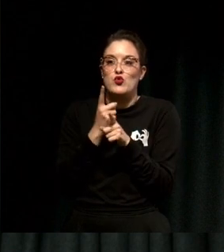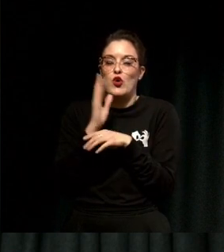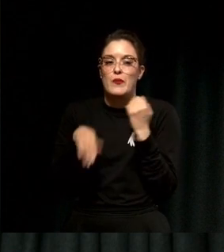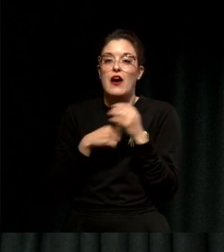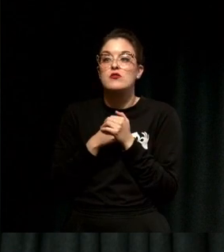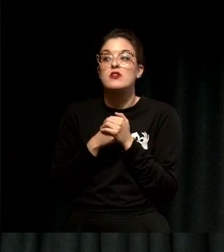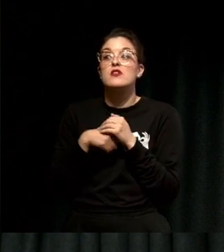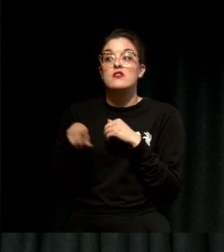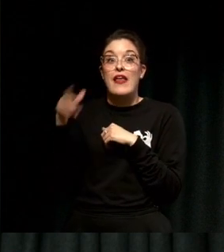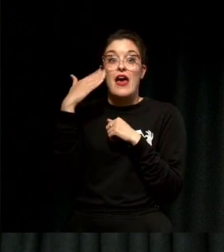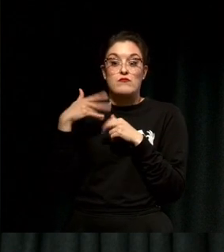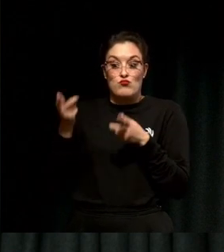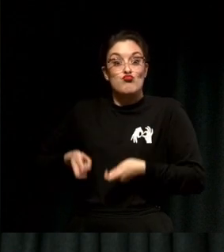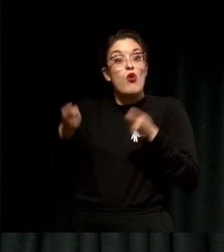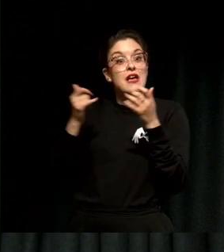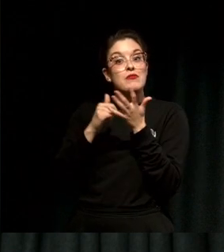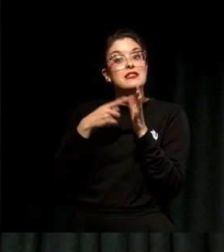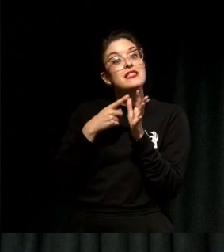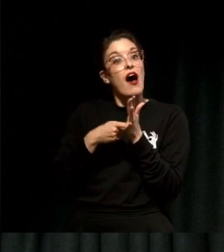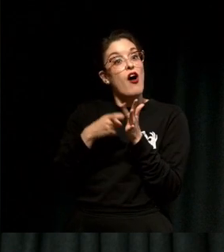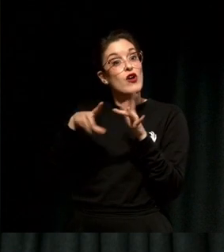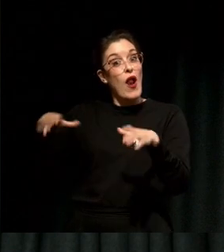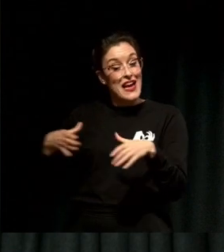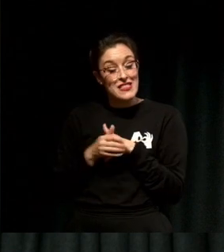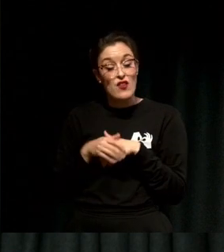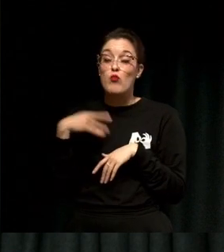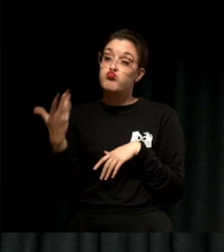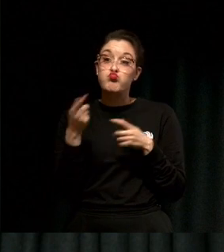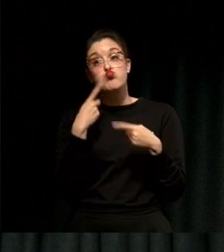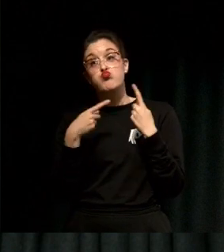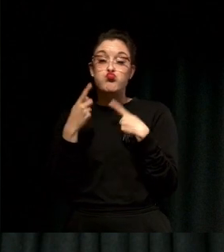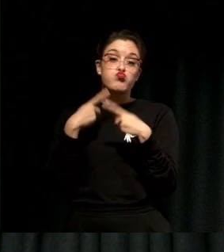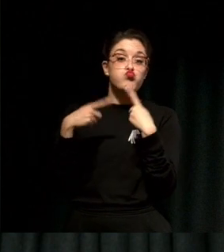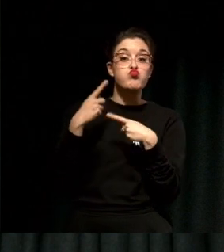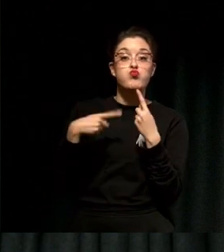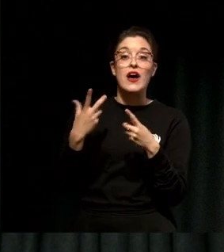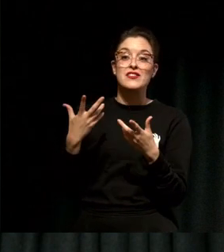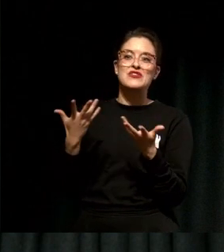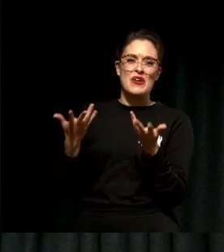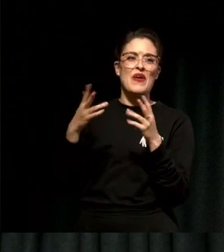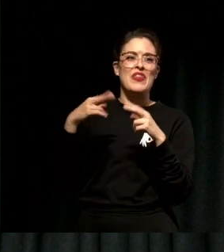for SAARI Collective and who we were and that turned a bad day into a survivable date.